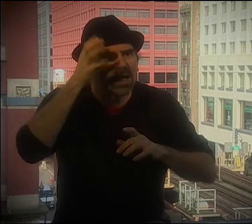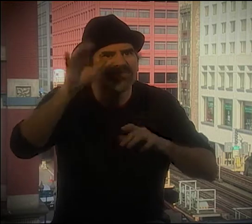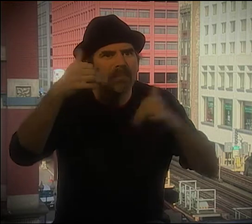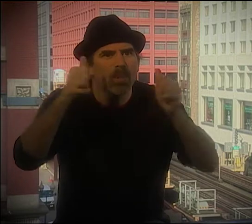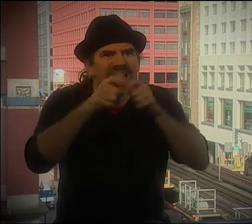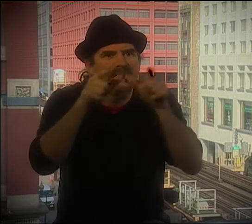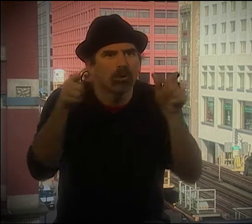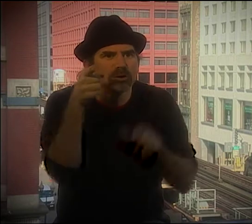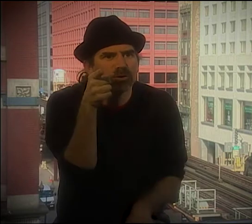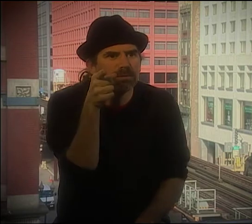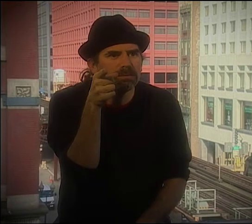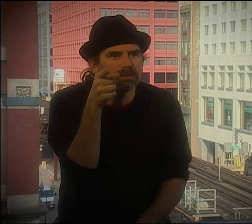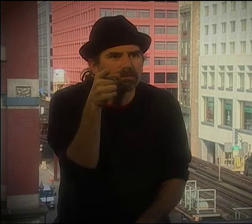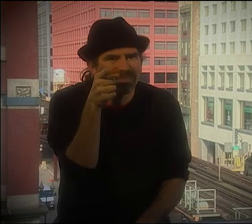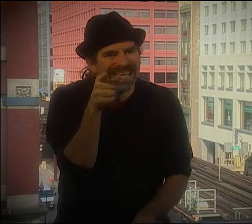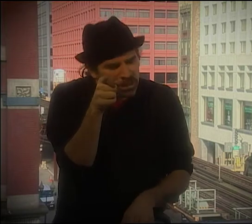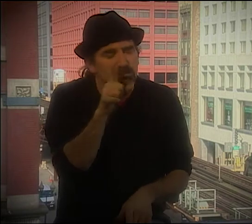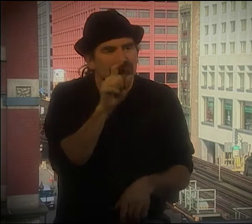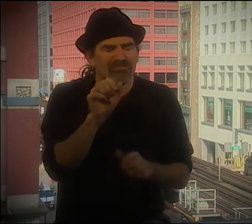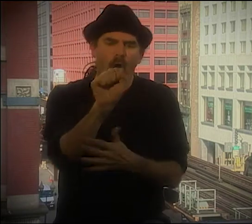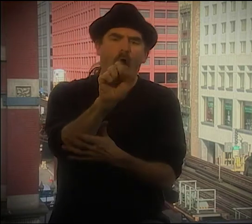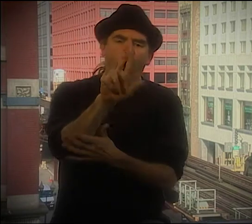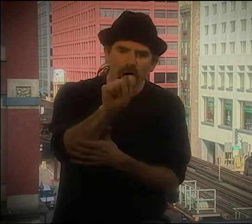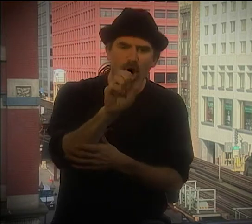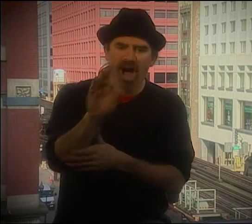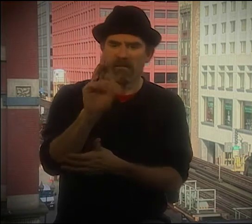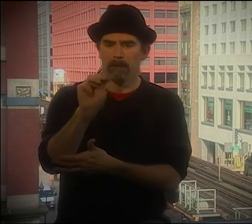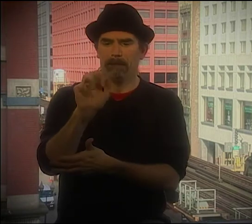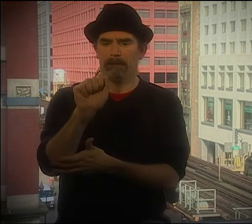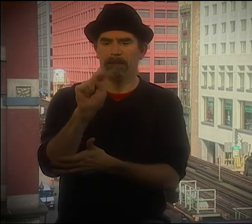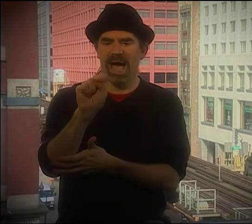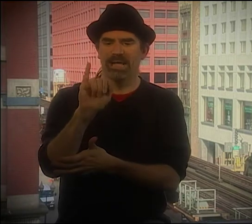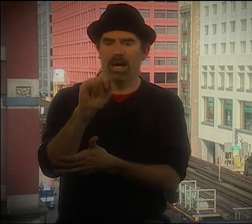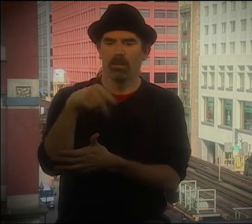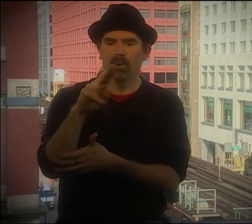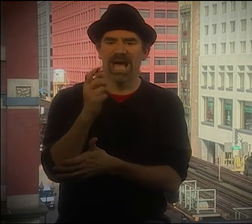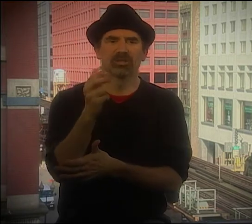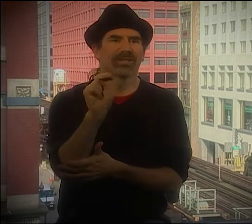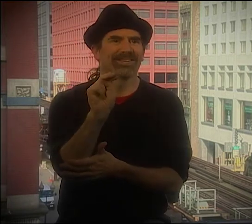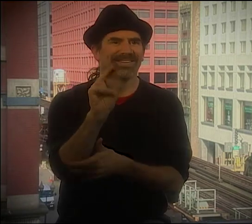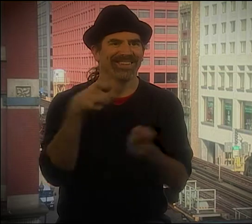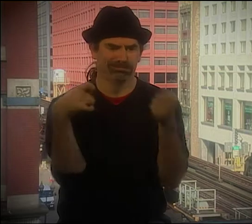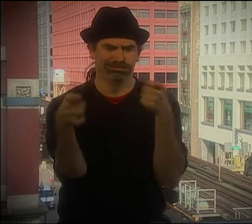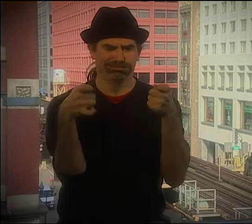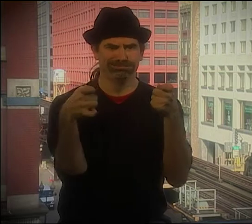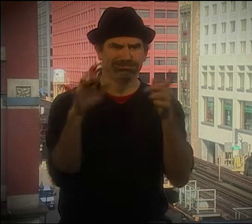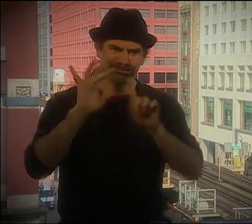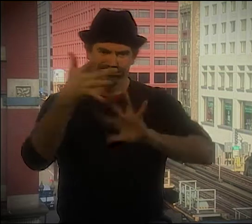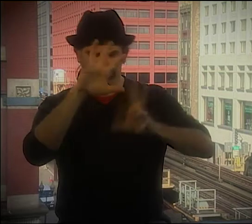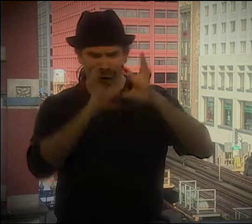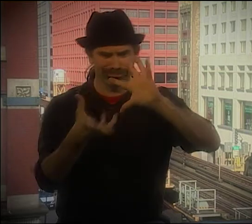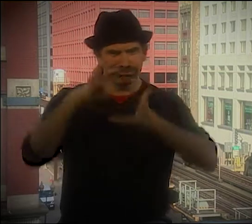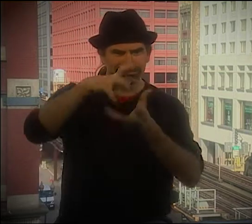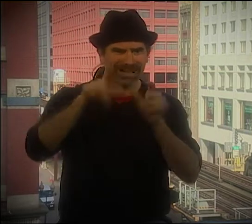AT THE HANDS, IT'S REALLY RICH. YOU KNOW, AND SHE IS DEFINITELY PLAYING WITH THE LANGUAGE.